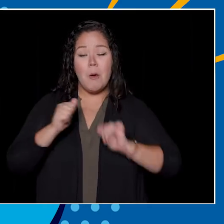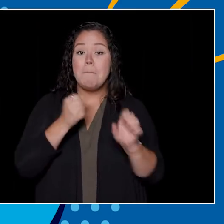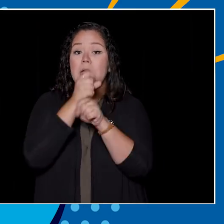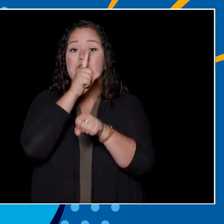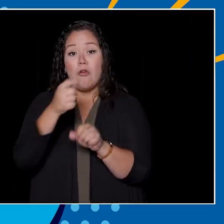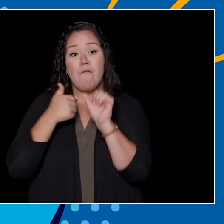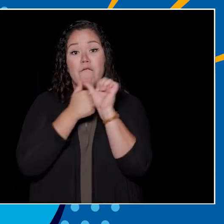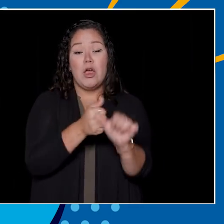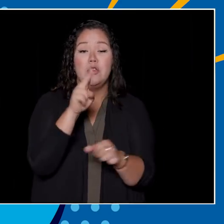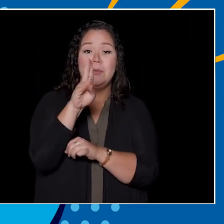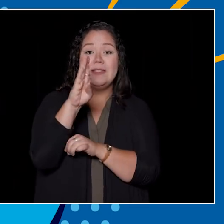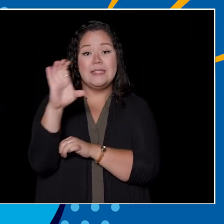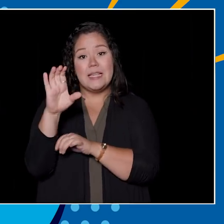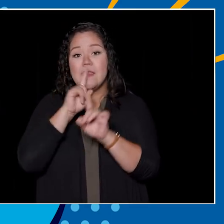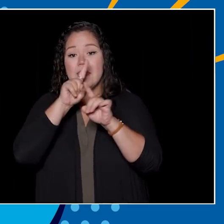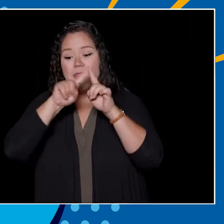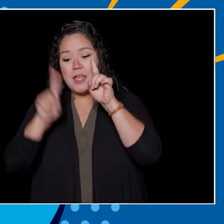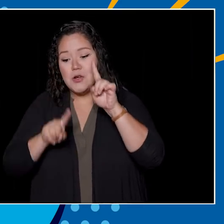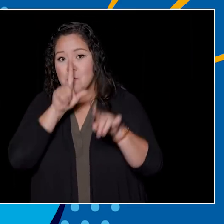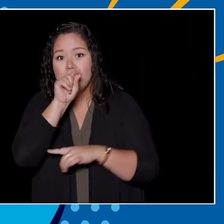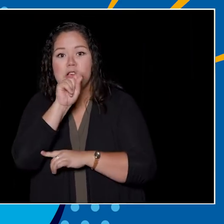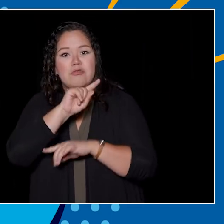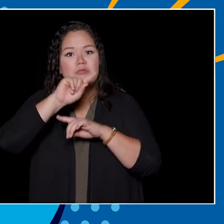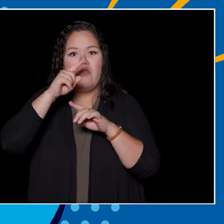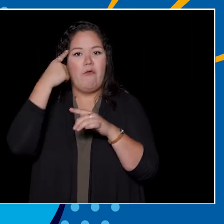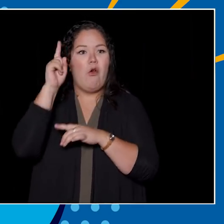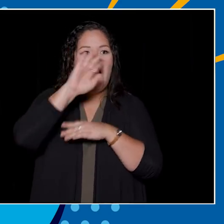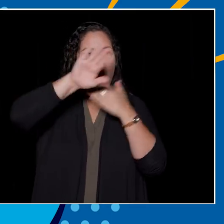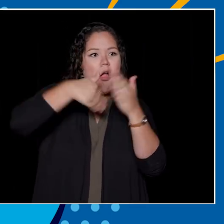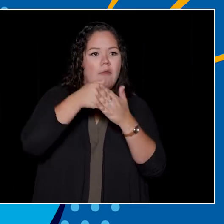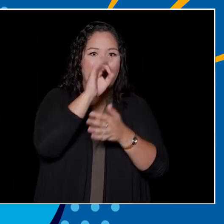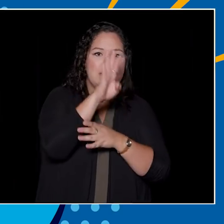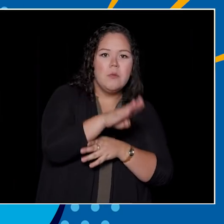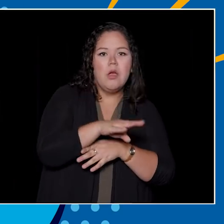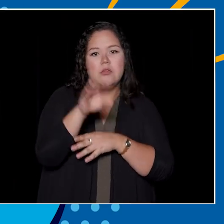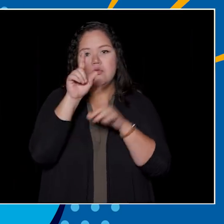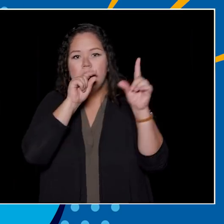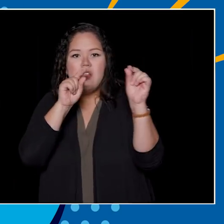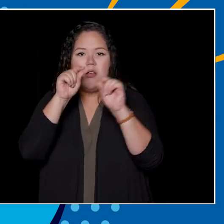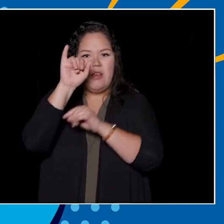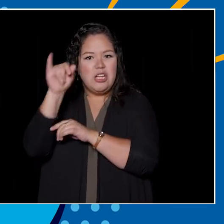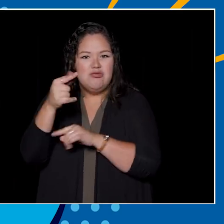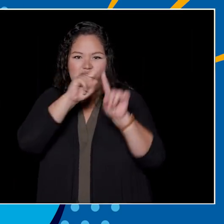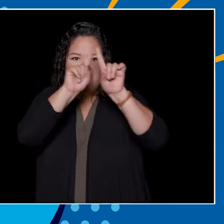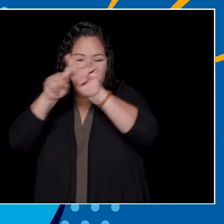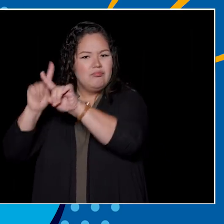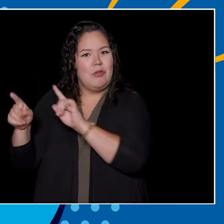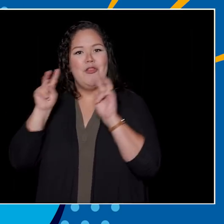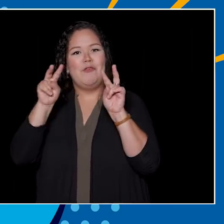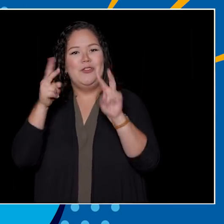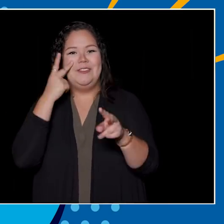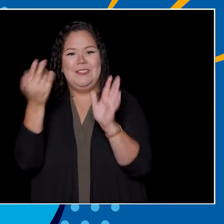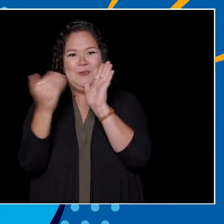Be sure to give us a follow at UBC Thunderbirds on all of our social media channels below to stay updated. We look forward to seeing you soon.